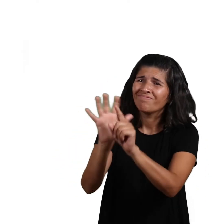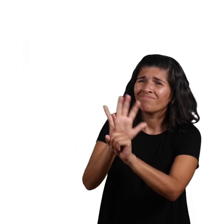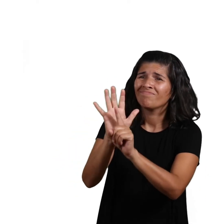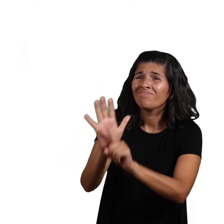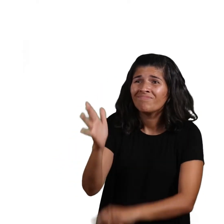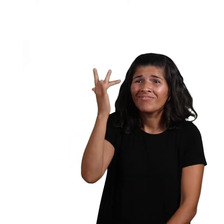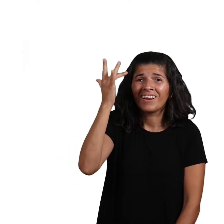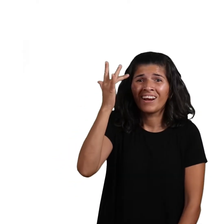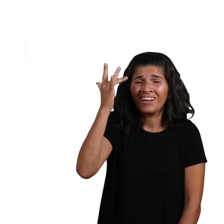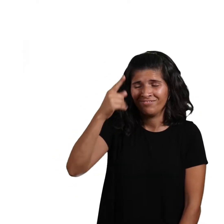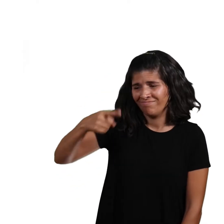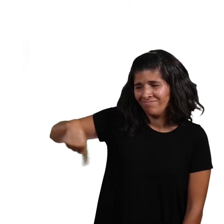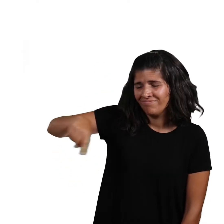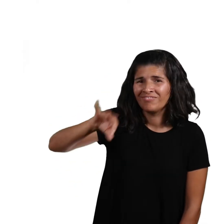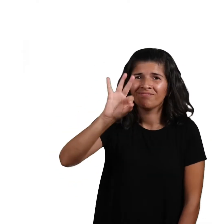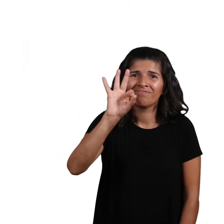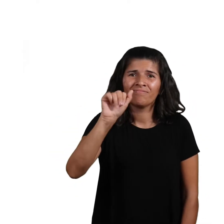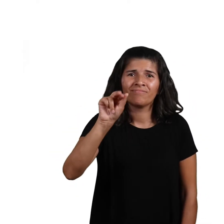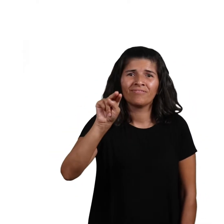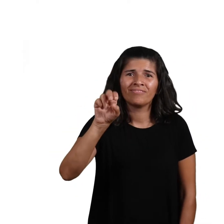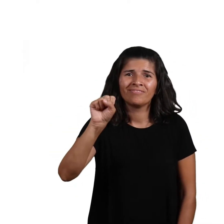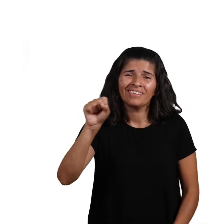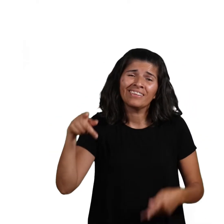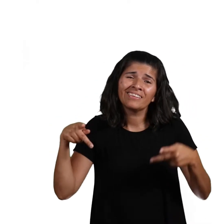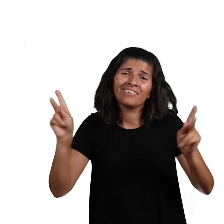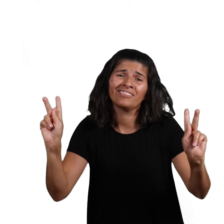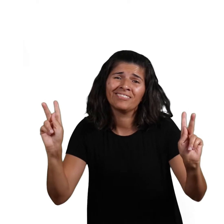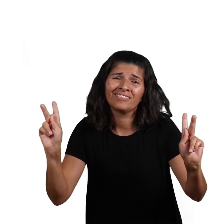“We're fans, so it's allowed!”